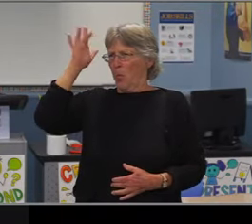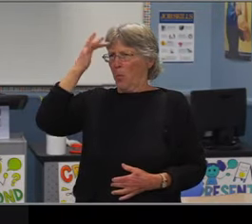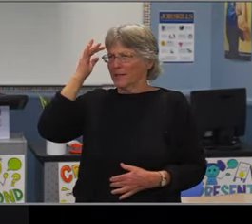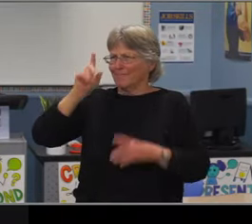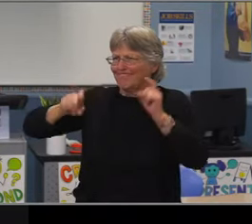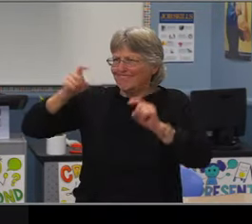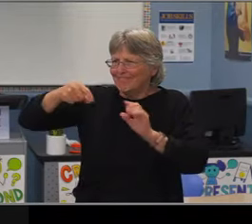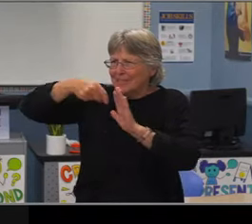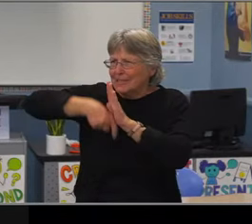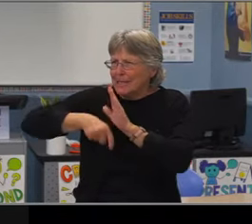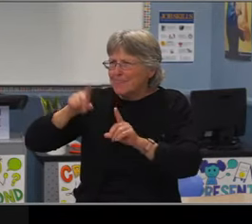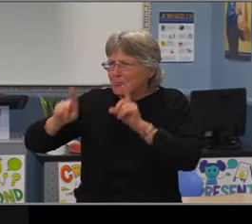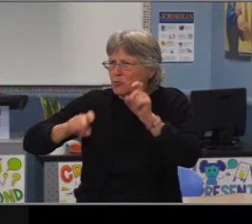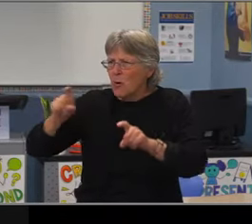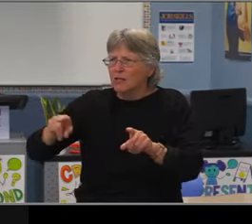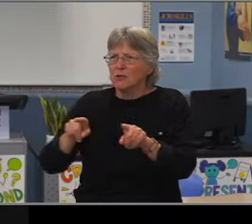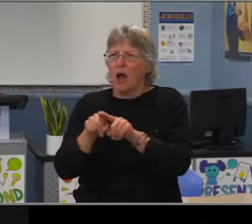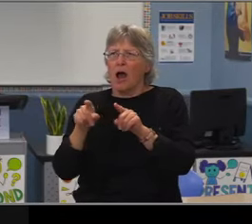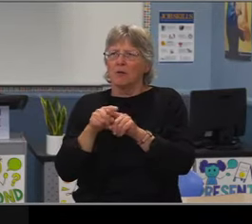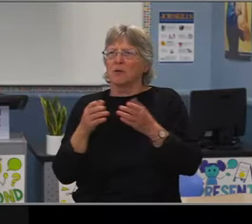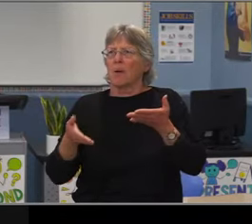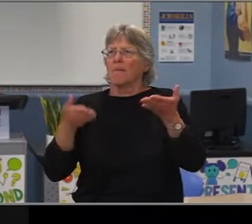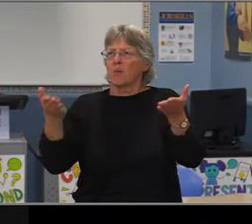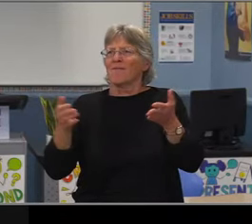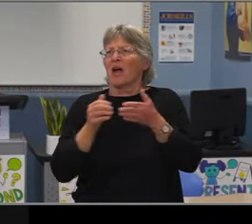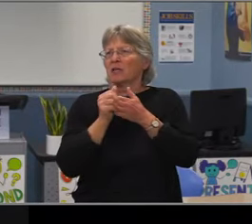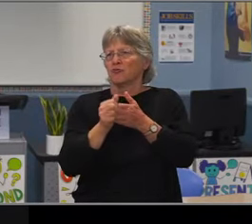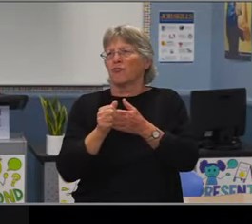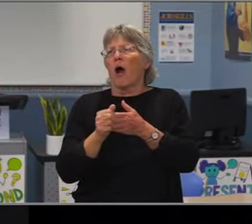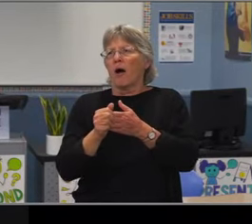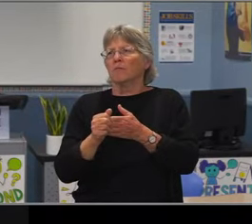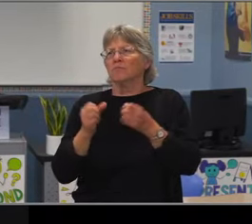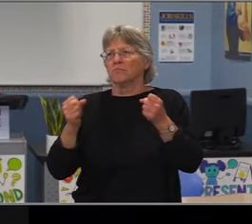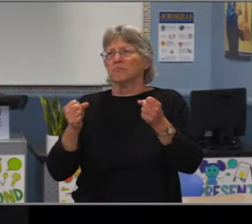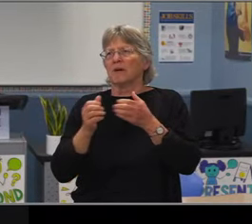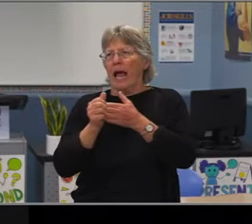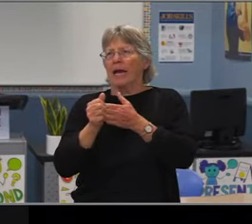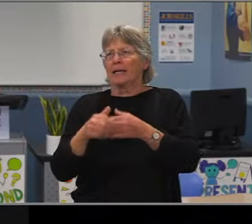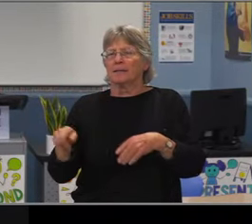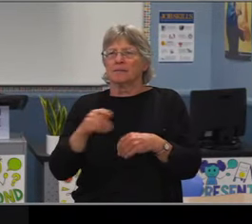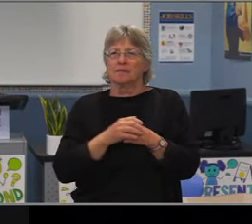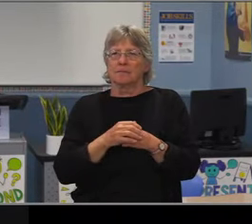You might remember Megan's name because she's also the co student facilitator of the student,